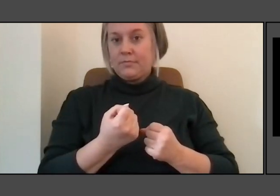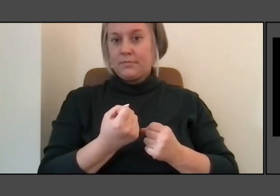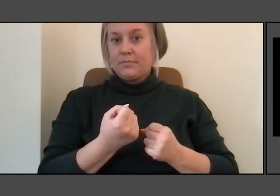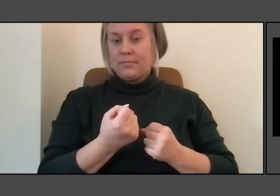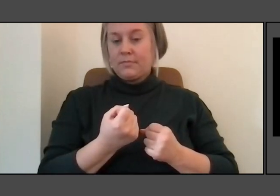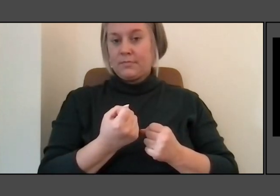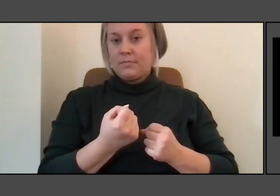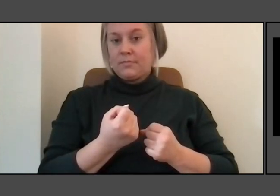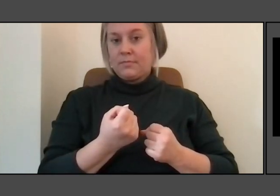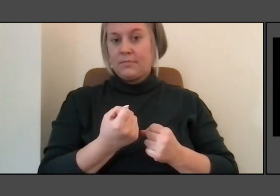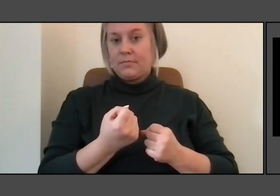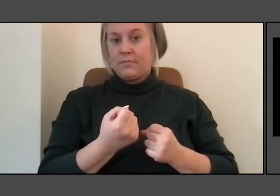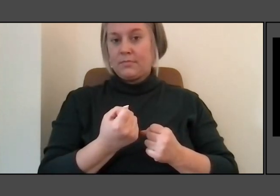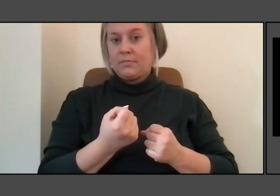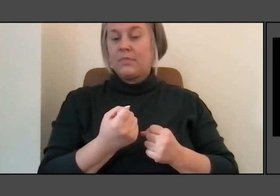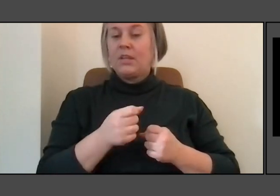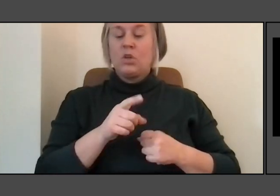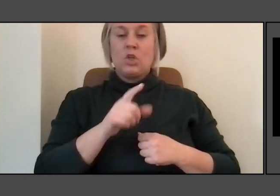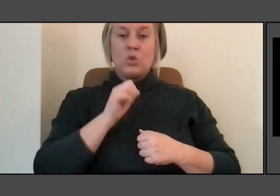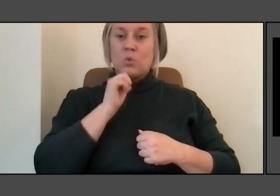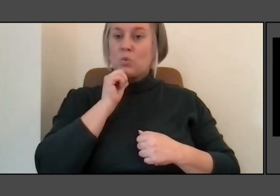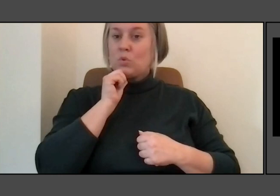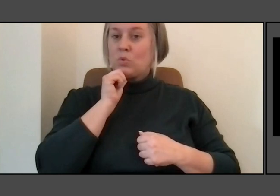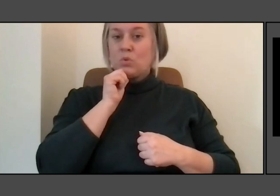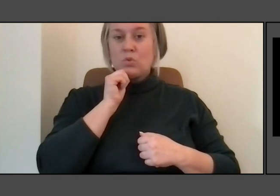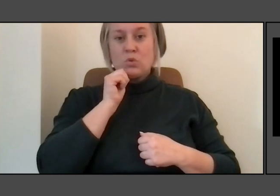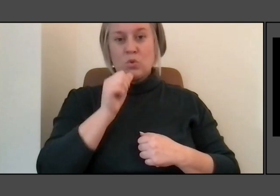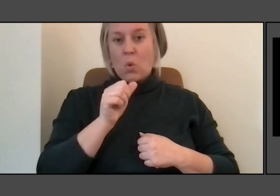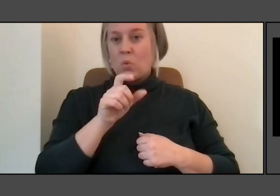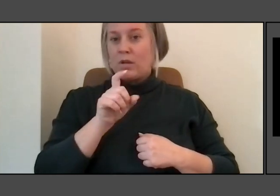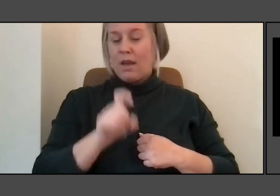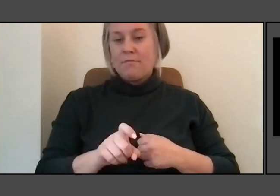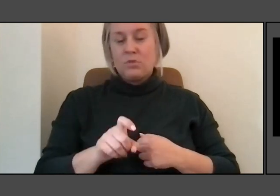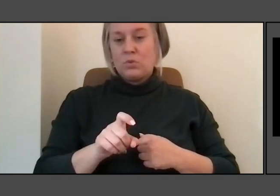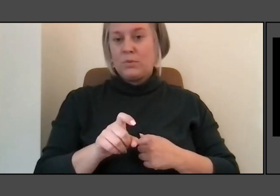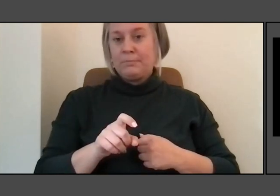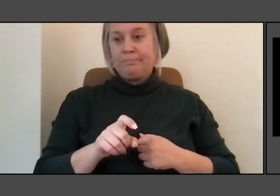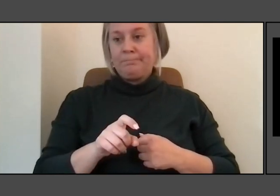that you don't have to make something that is a fountain,